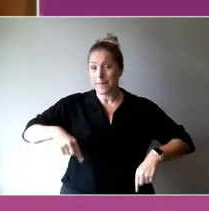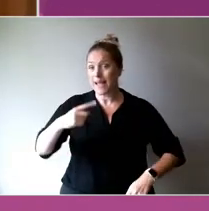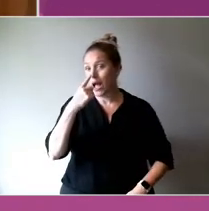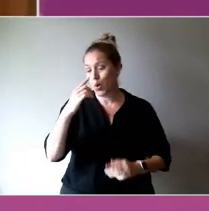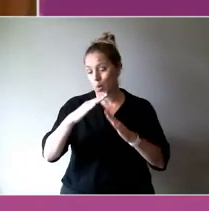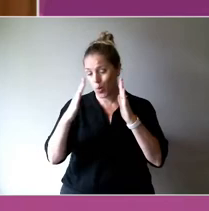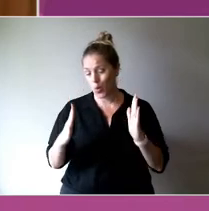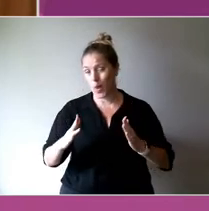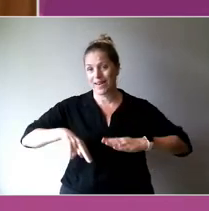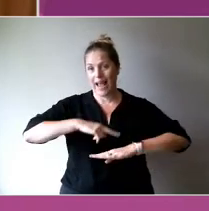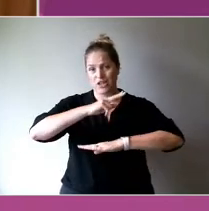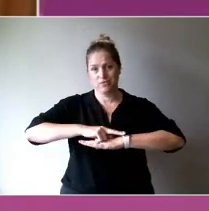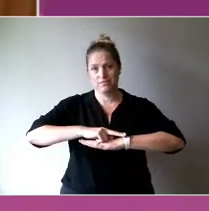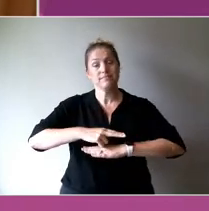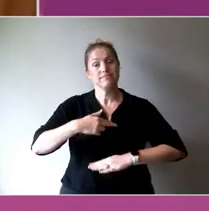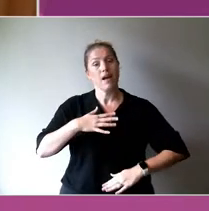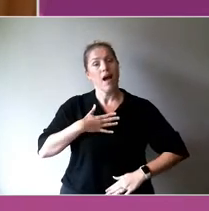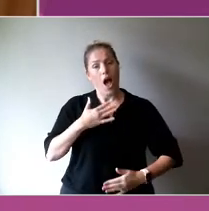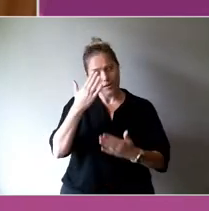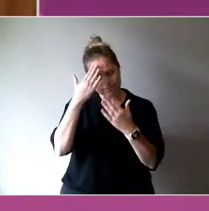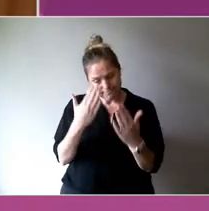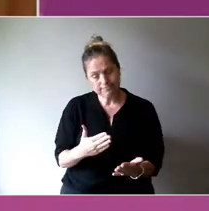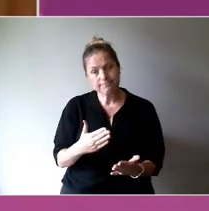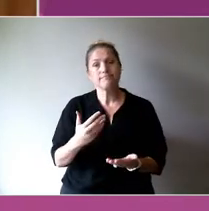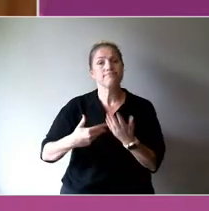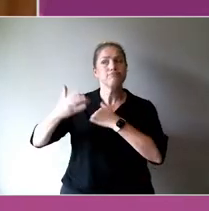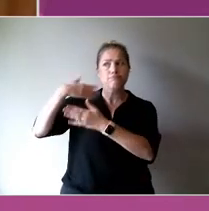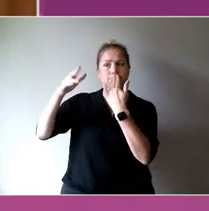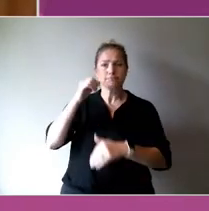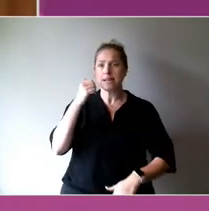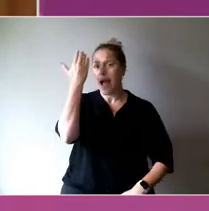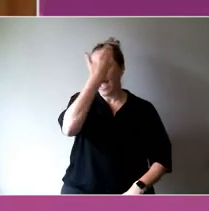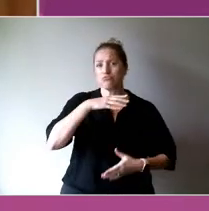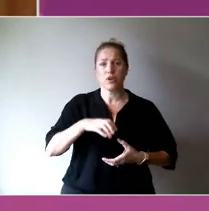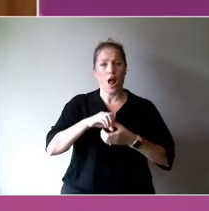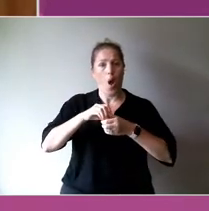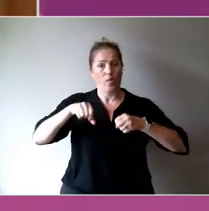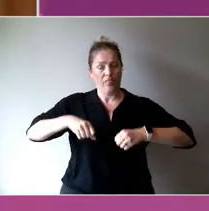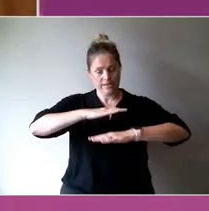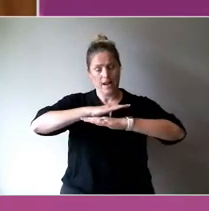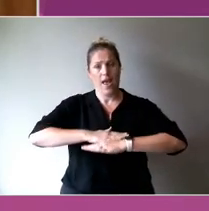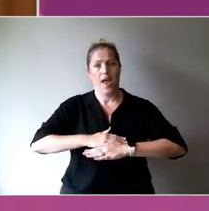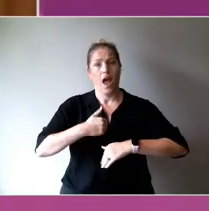aing acknowledging the traditional owners and custodians of this land and pay my respects